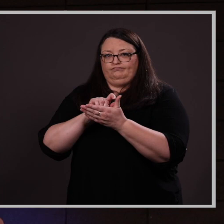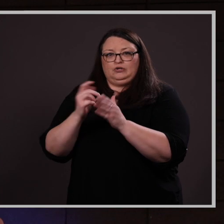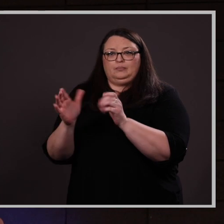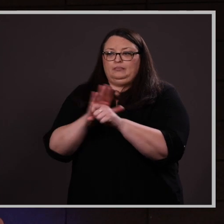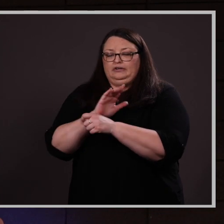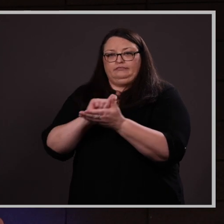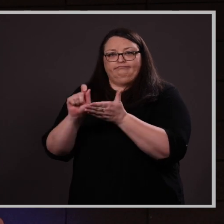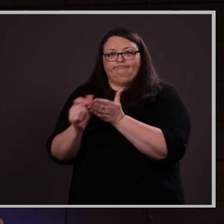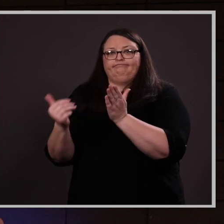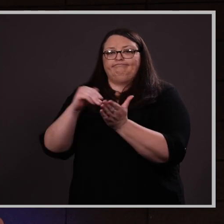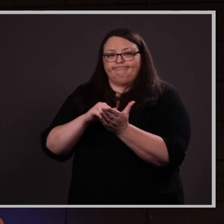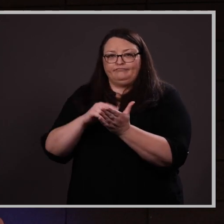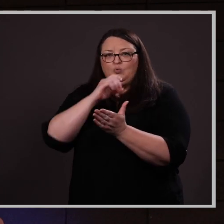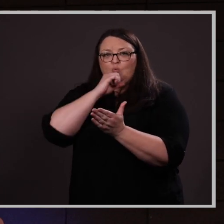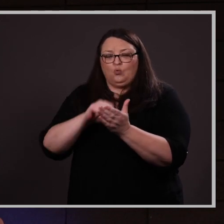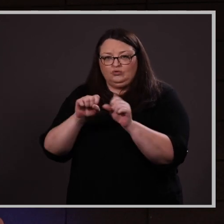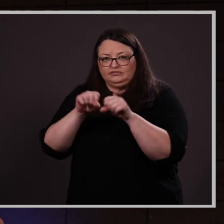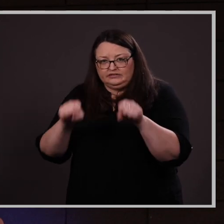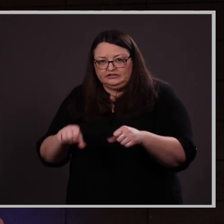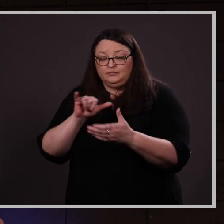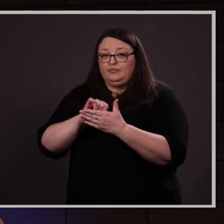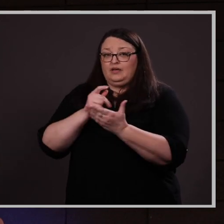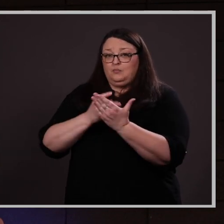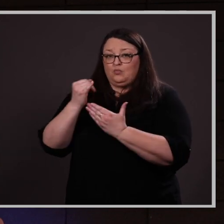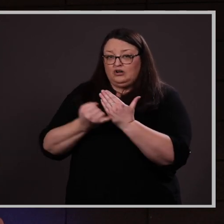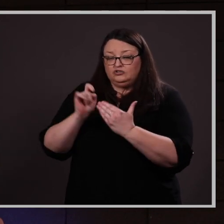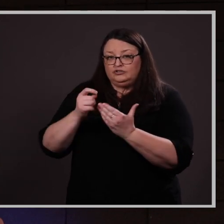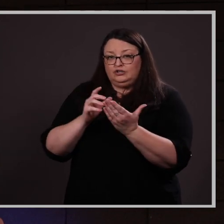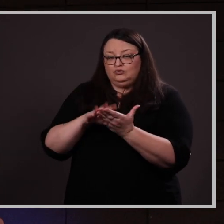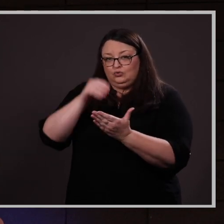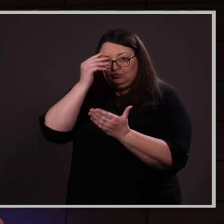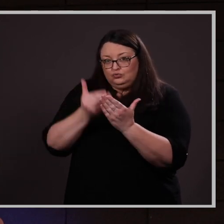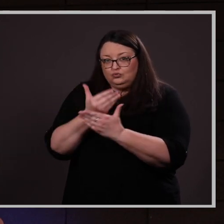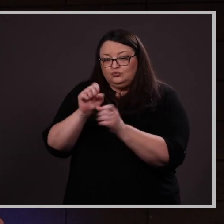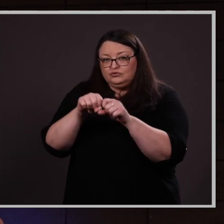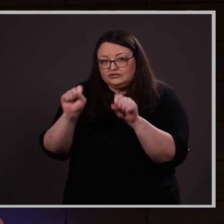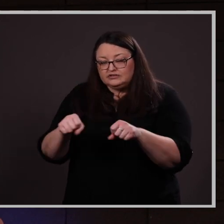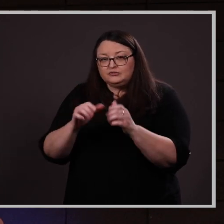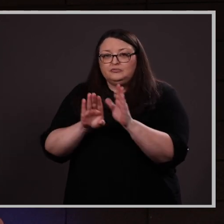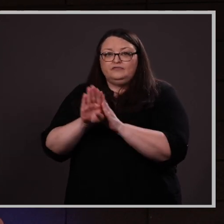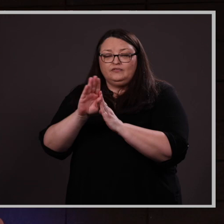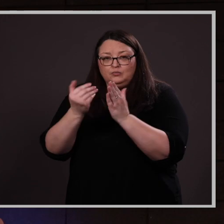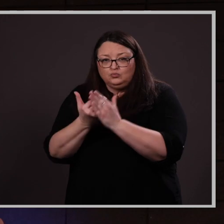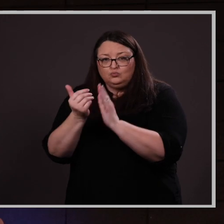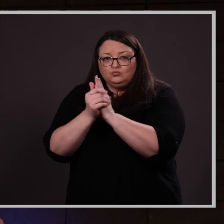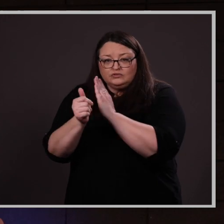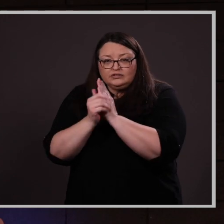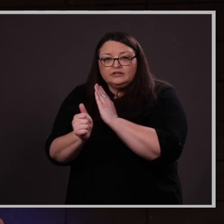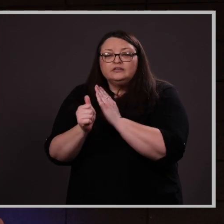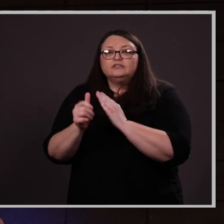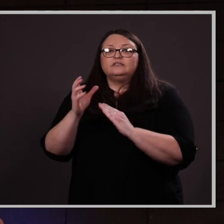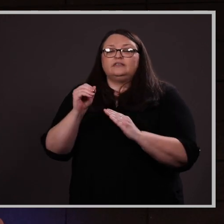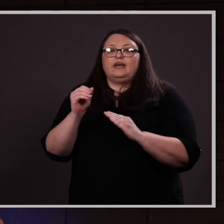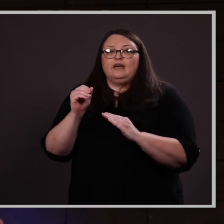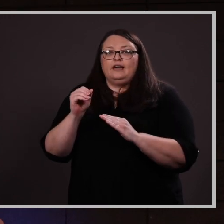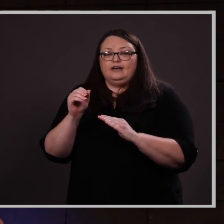For this project, she had to learn new systems, develop new skills, and explore unfamiliar